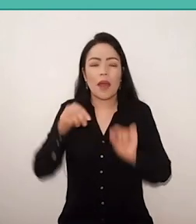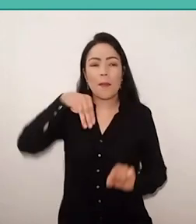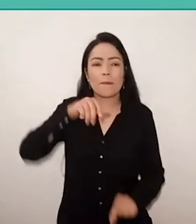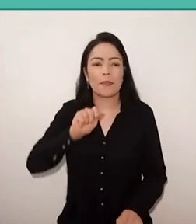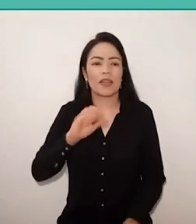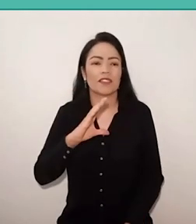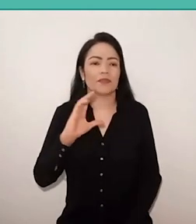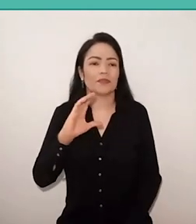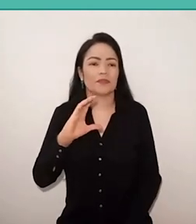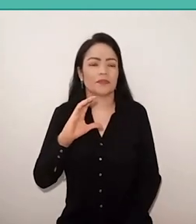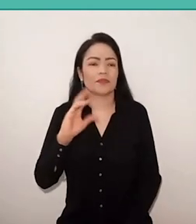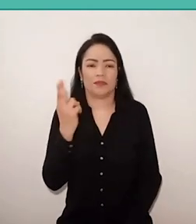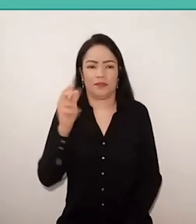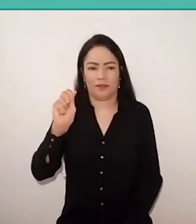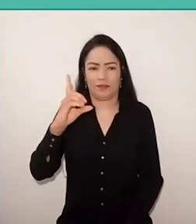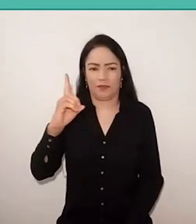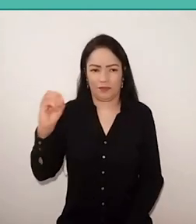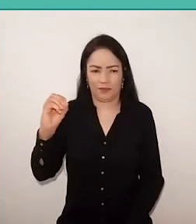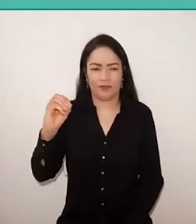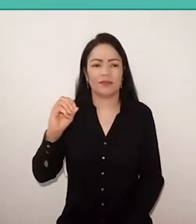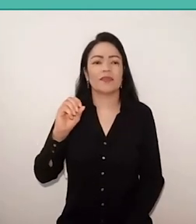Well, that's already a Brazilian…